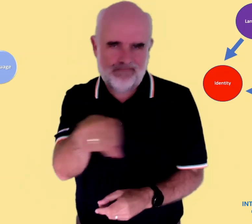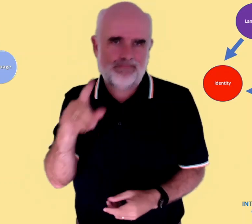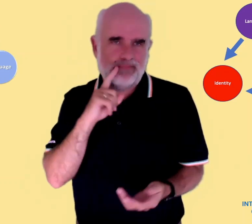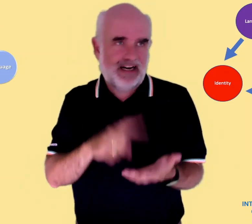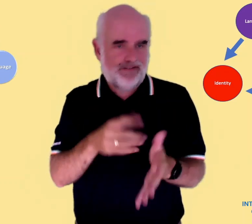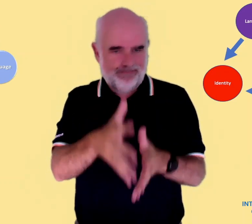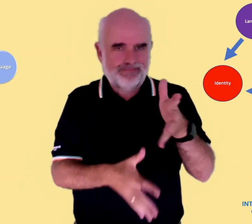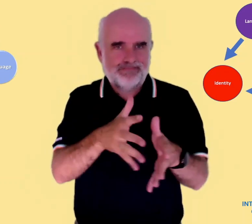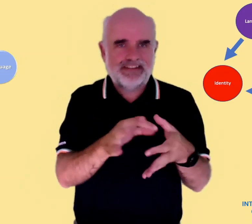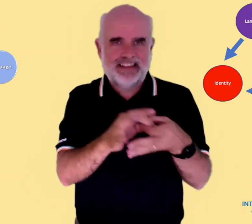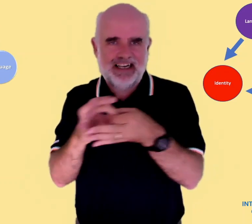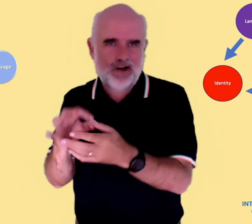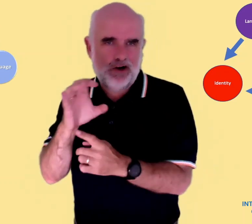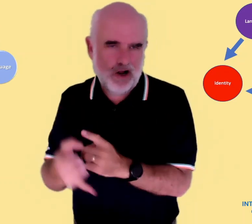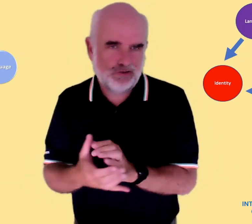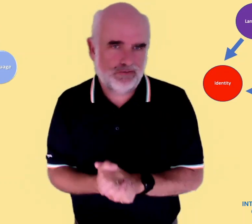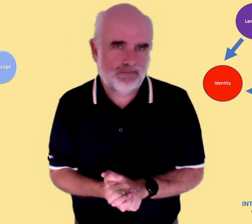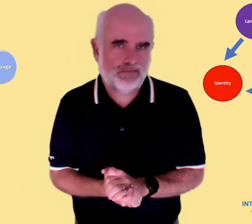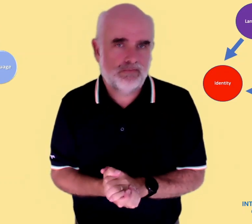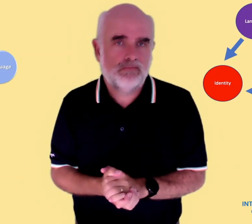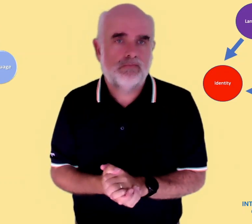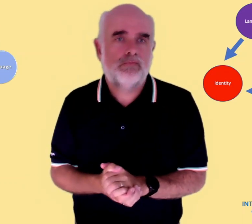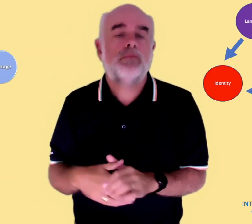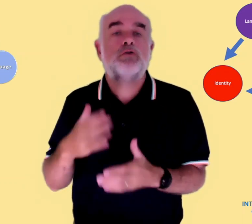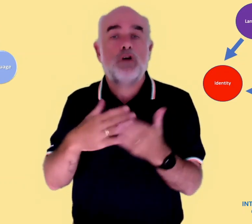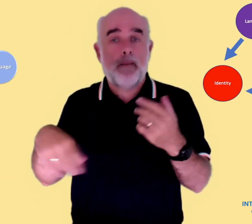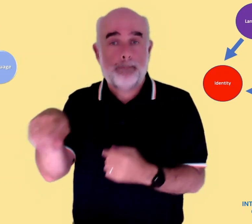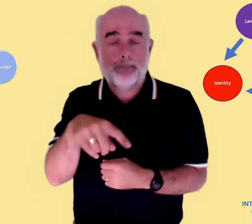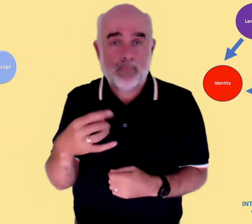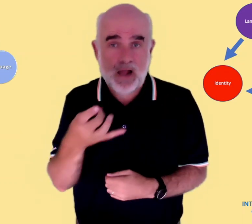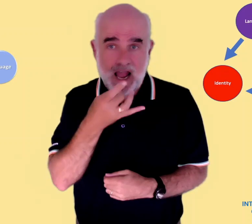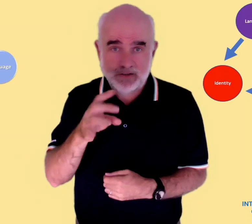'somewhat agree' answers, 97%! So it's clear there is a belief that language, sign language,